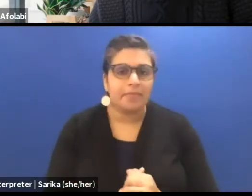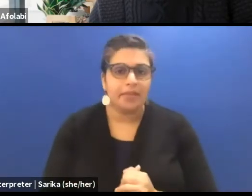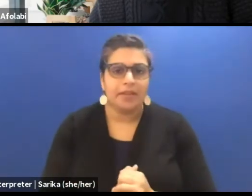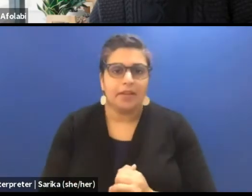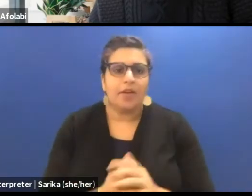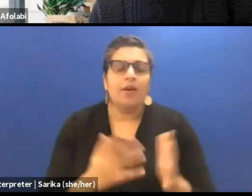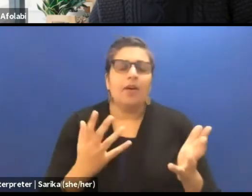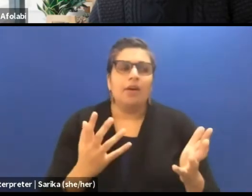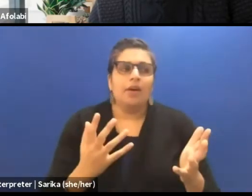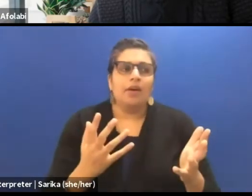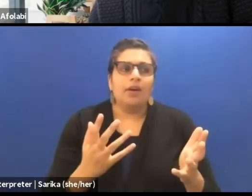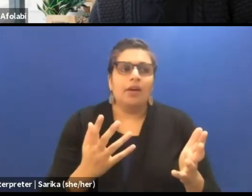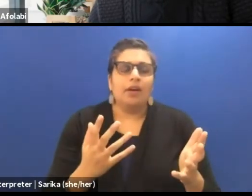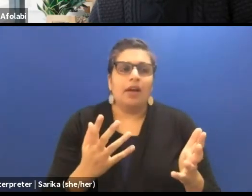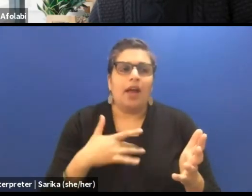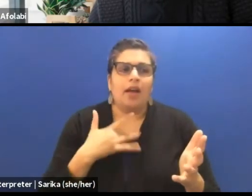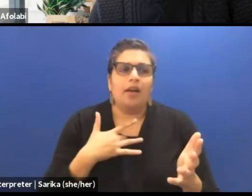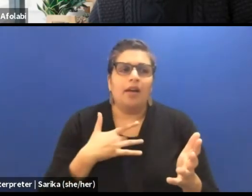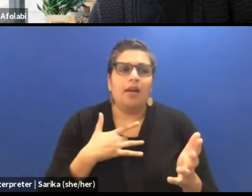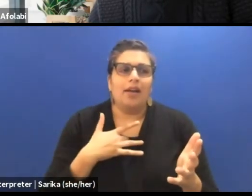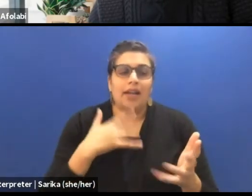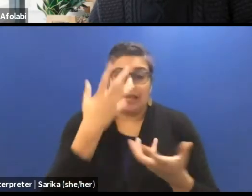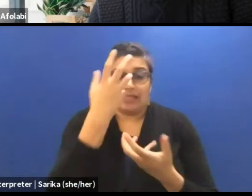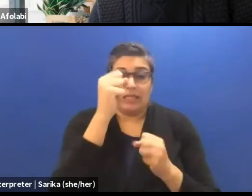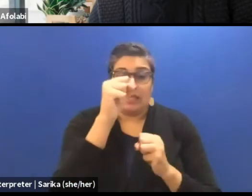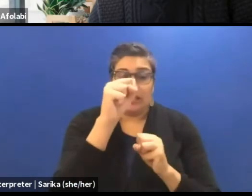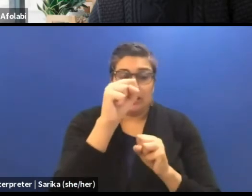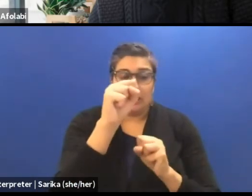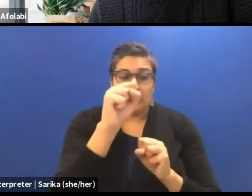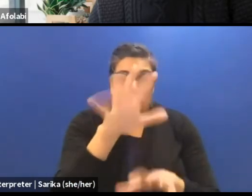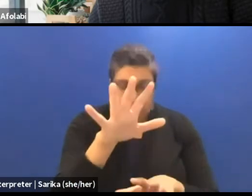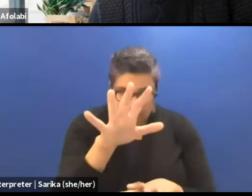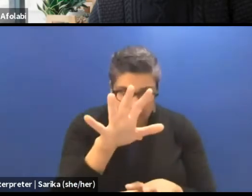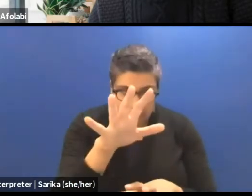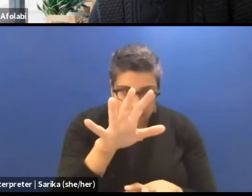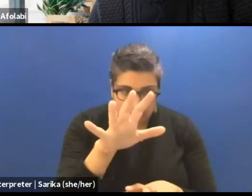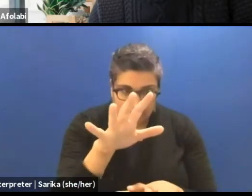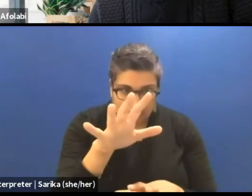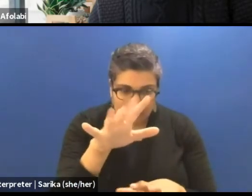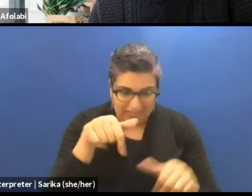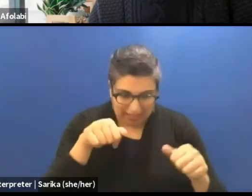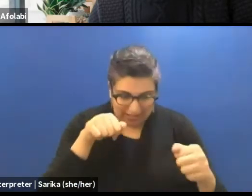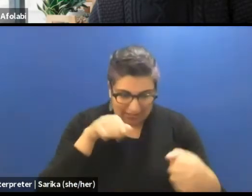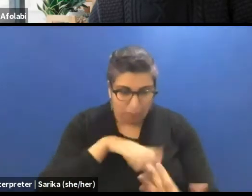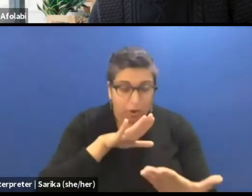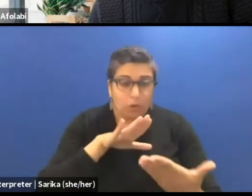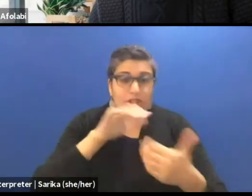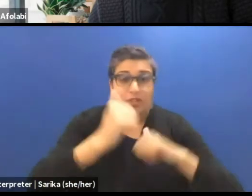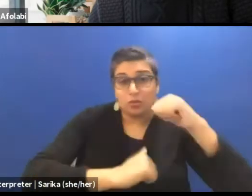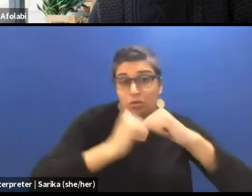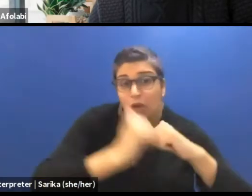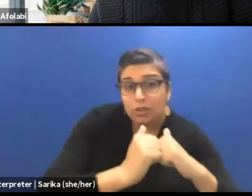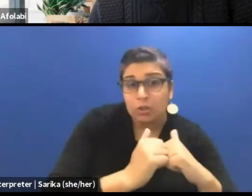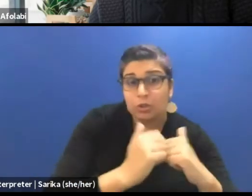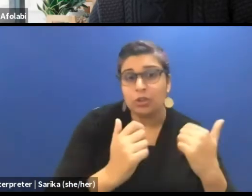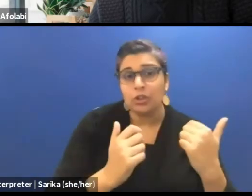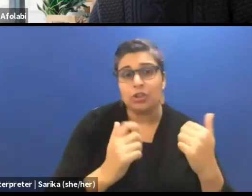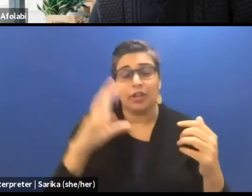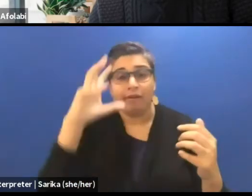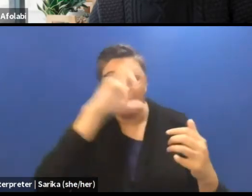So I think decolonizing ourselves from these approaches and structures and also thinking that you can't